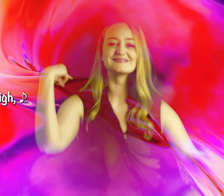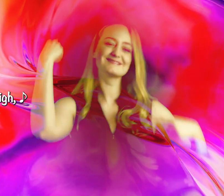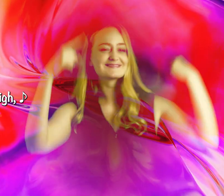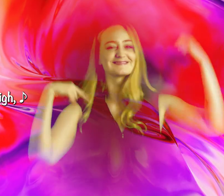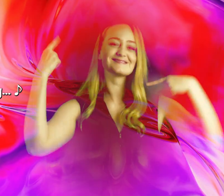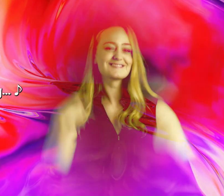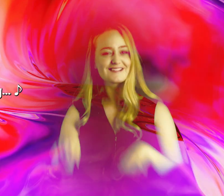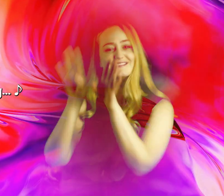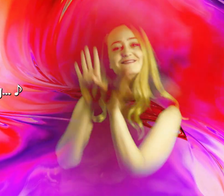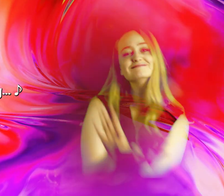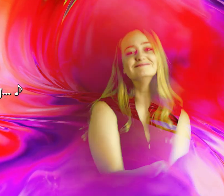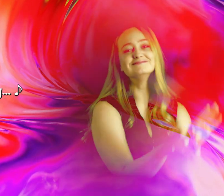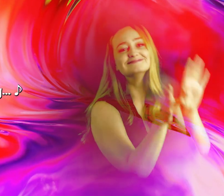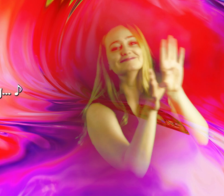Floating recklessly... (fade out)